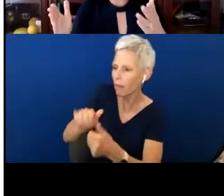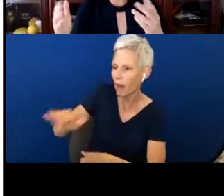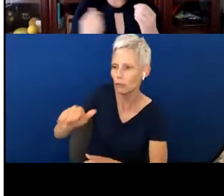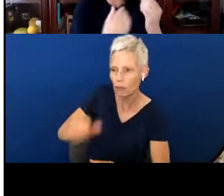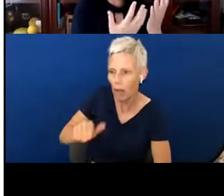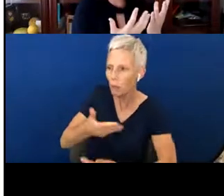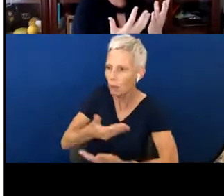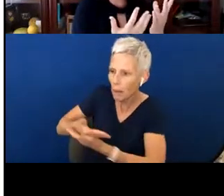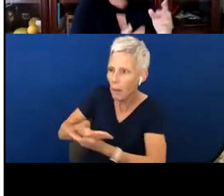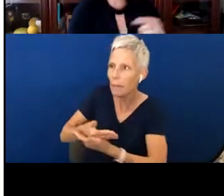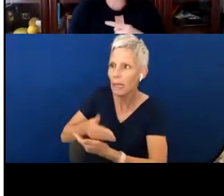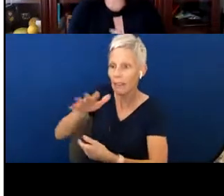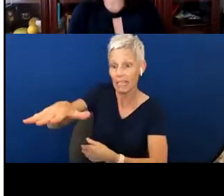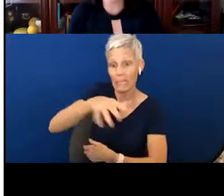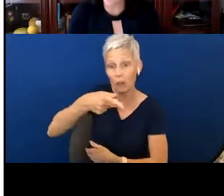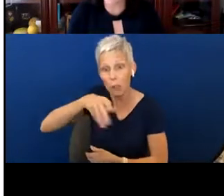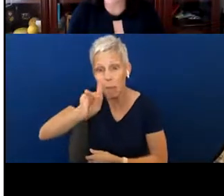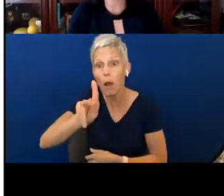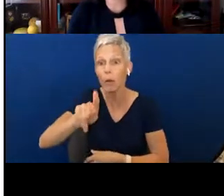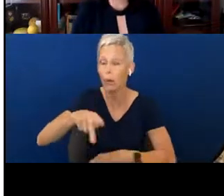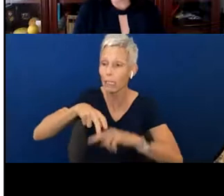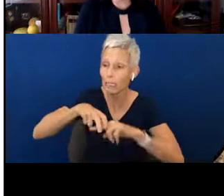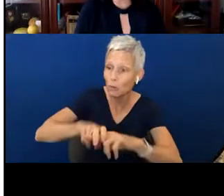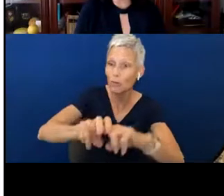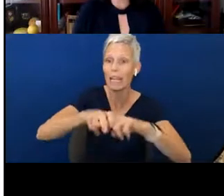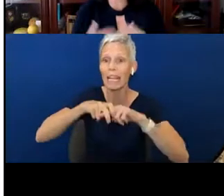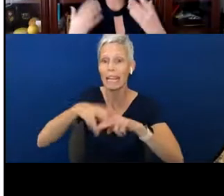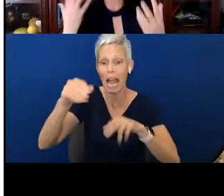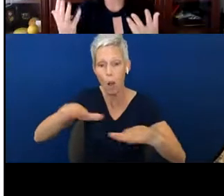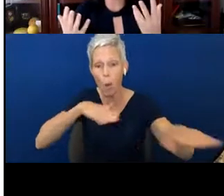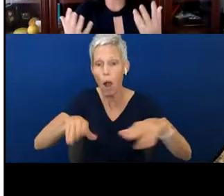We're going to swing, we're going to go for a walk. There's a slide. There are lots of things